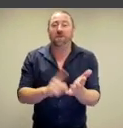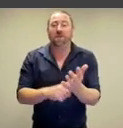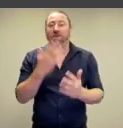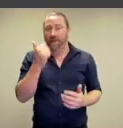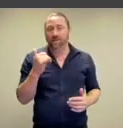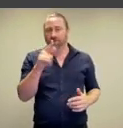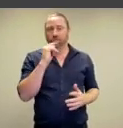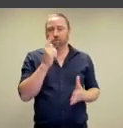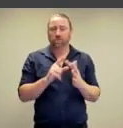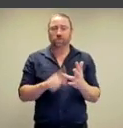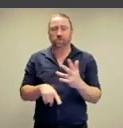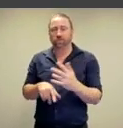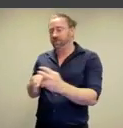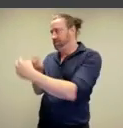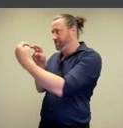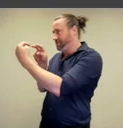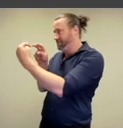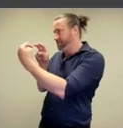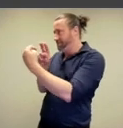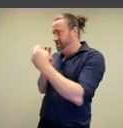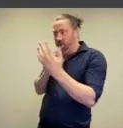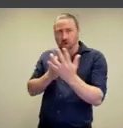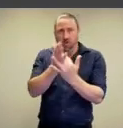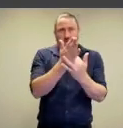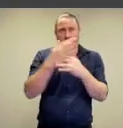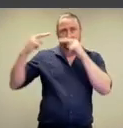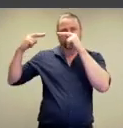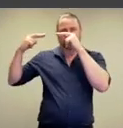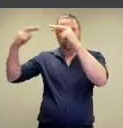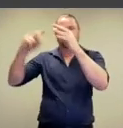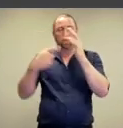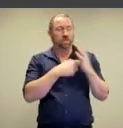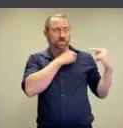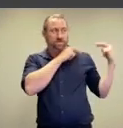launch that next poll?